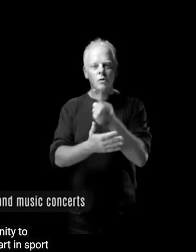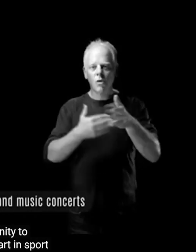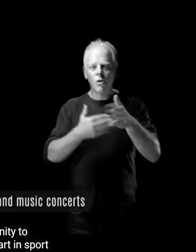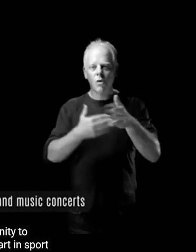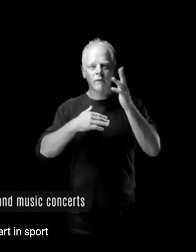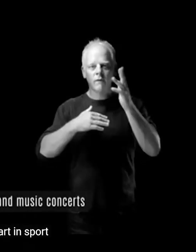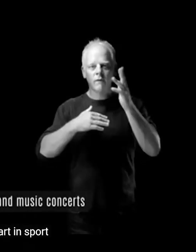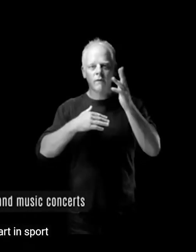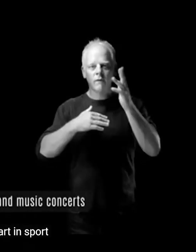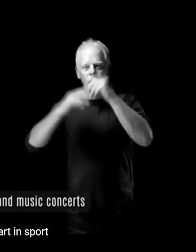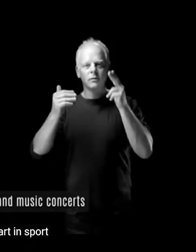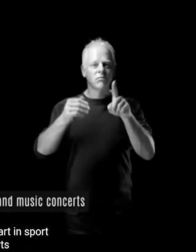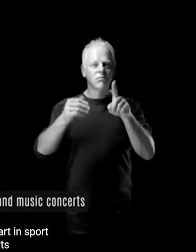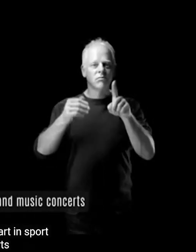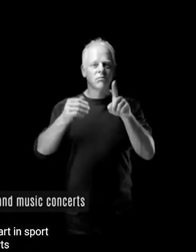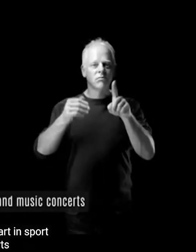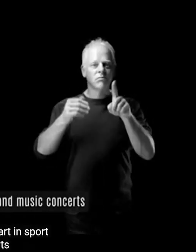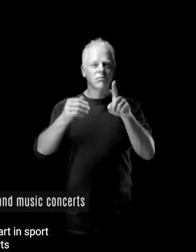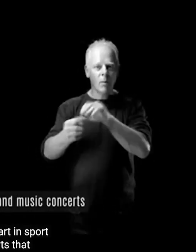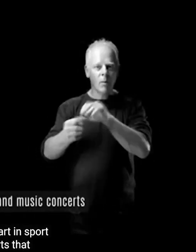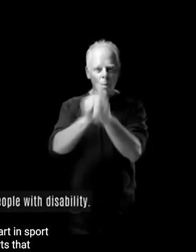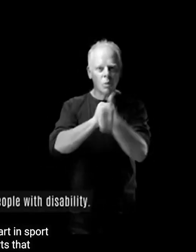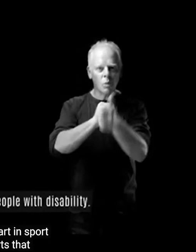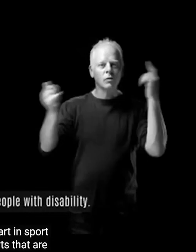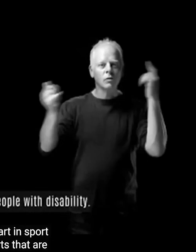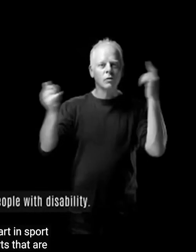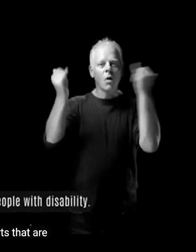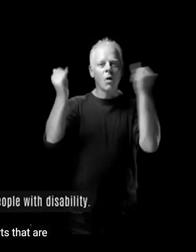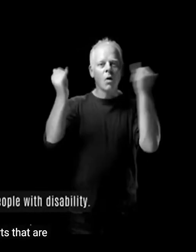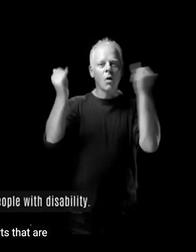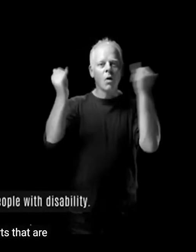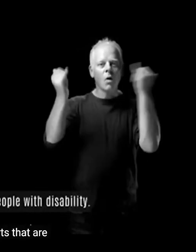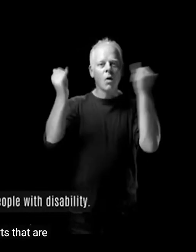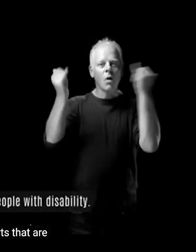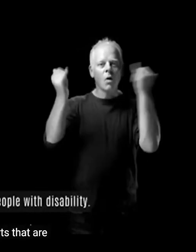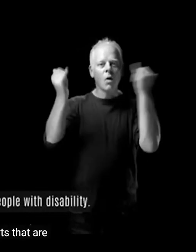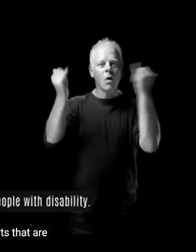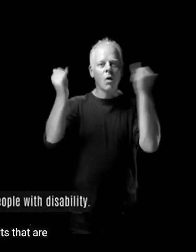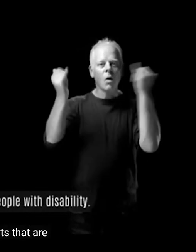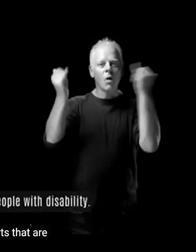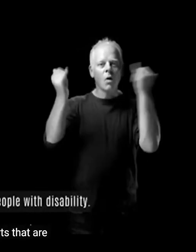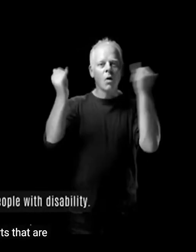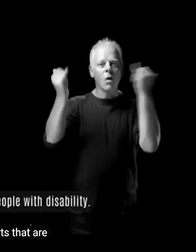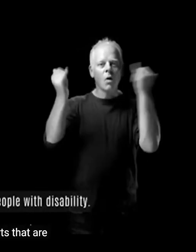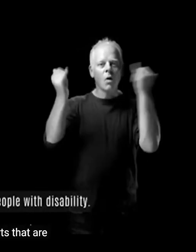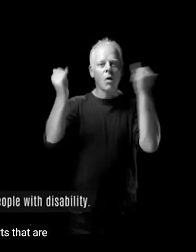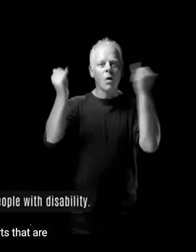recreation and music concerts that are especially for people with disabilities.